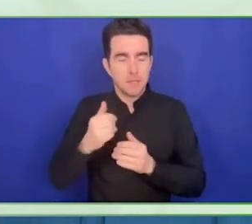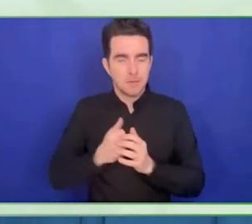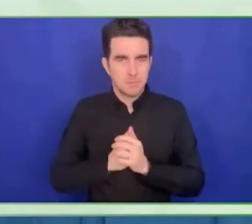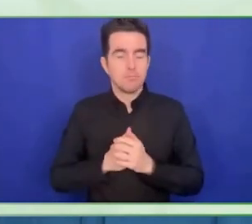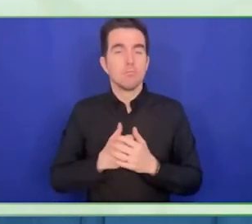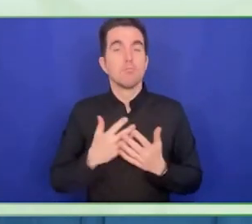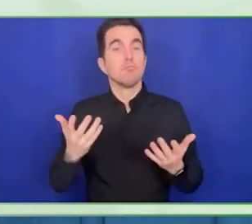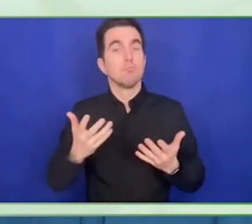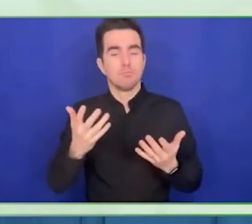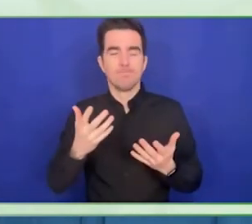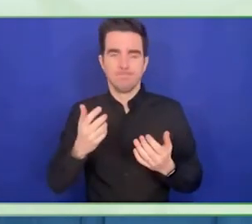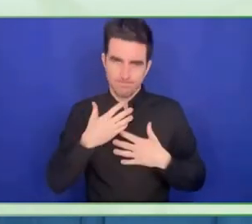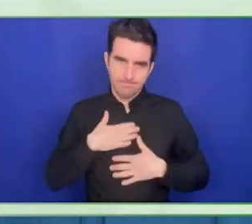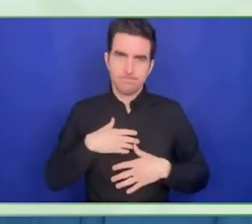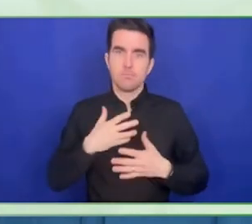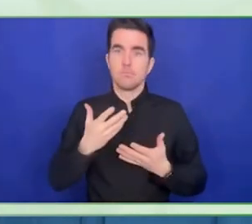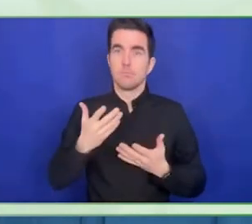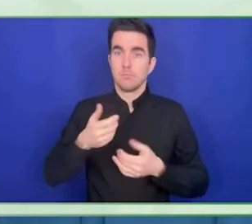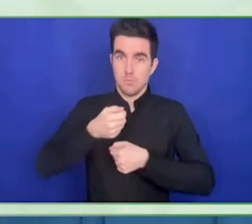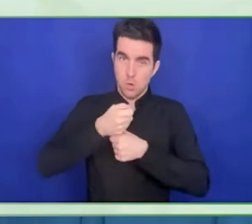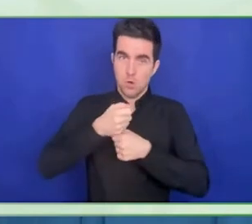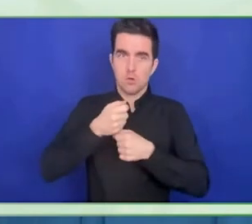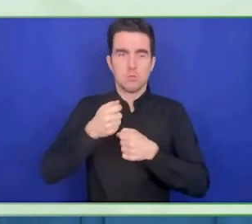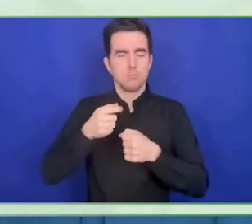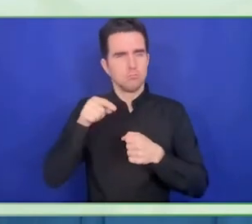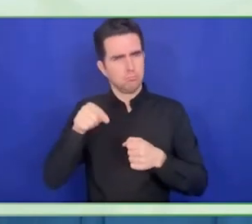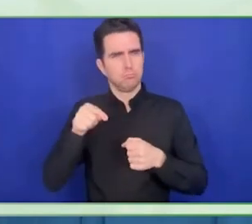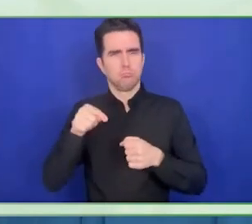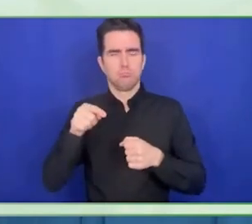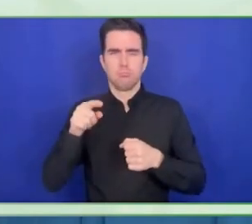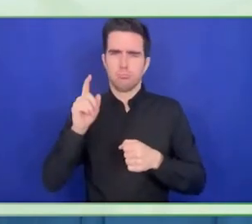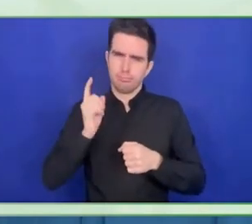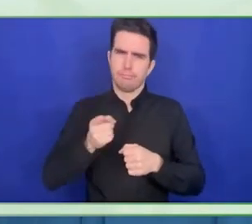issues in the US, through a centre for grantmaking which has invested